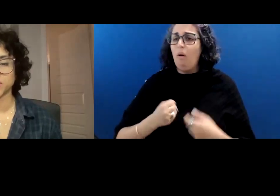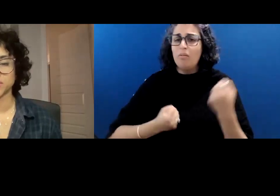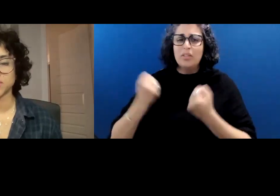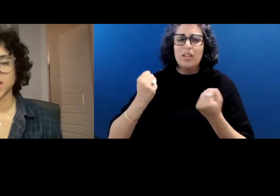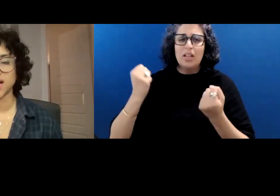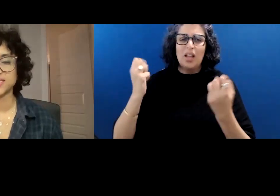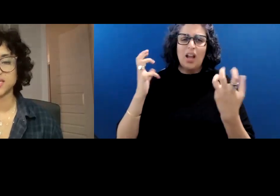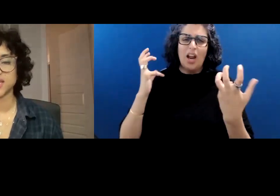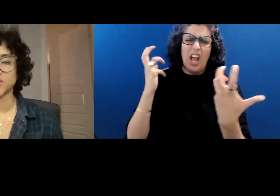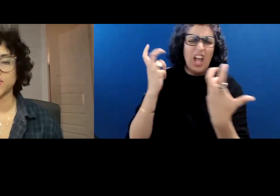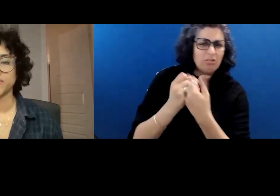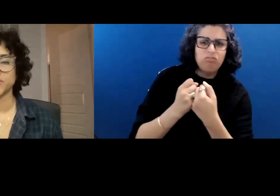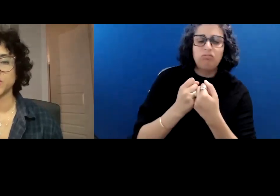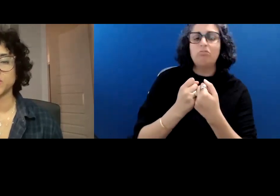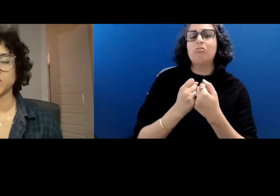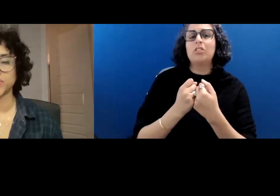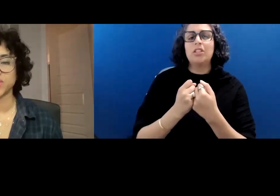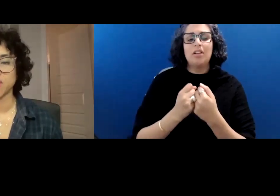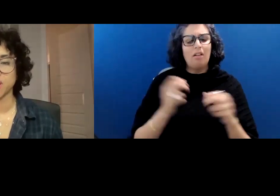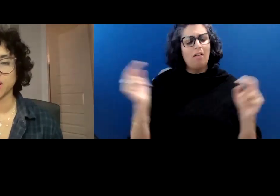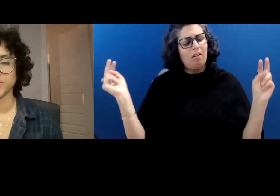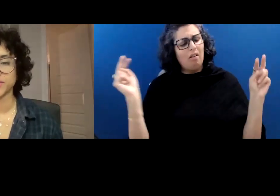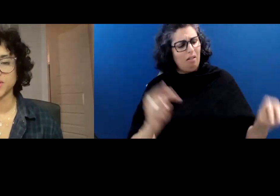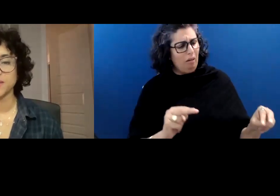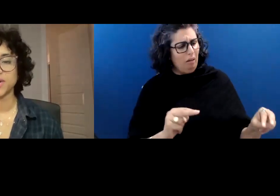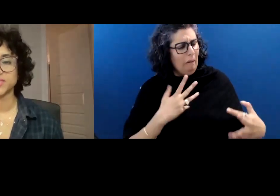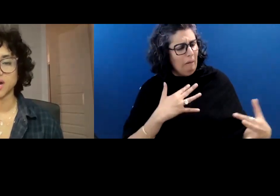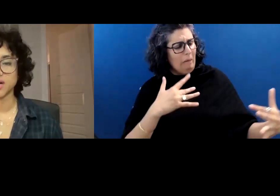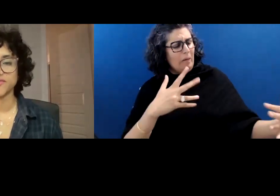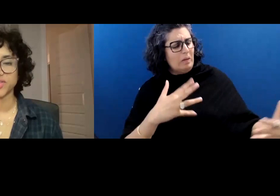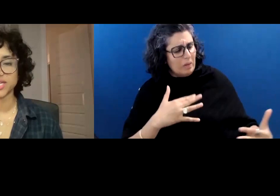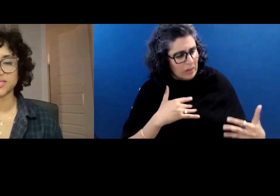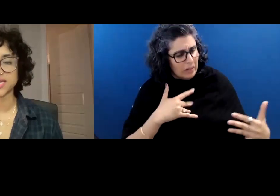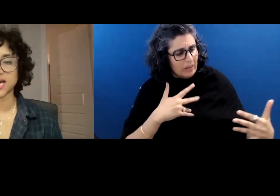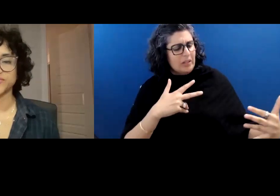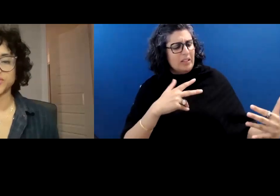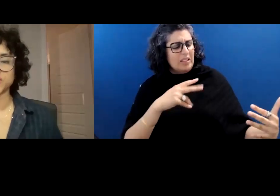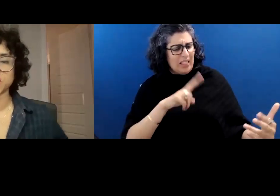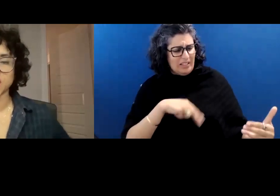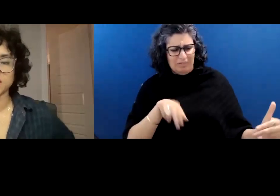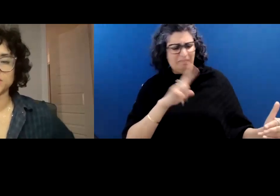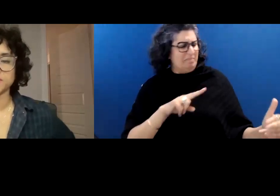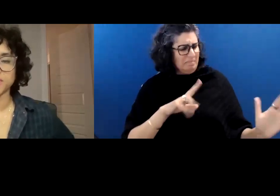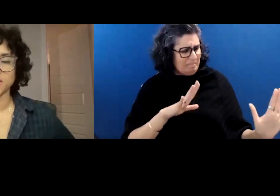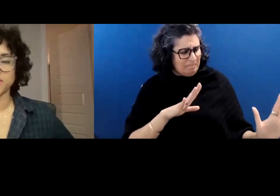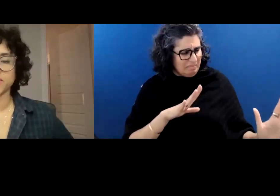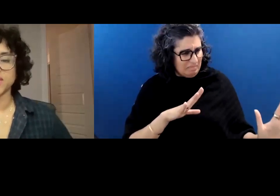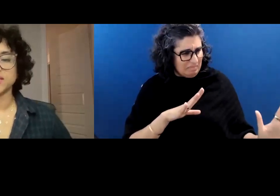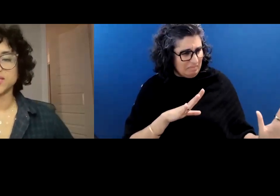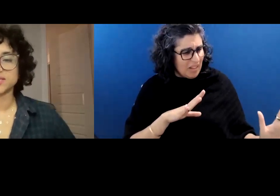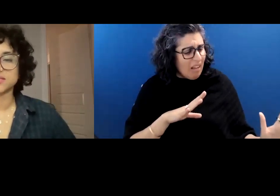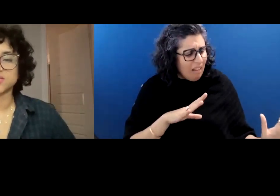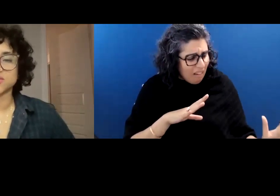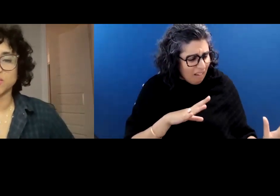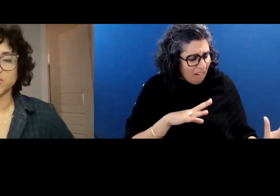metal. I stand over you, breathing hard, my tongue flicks out of its child's mouth, licks salt